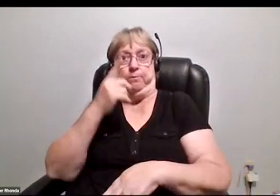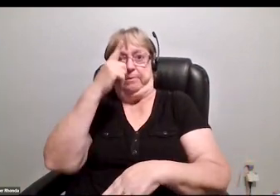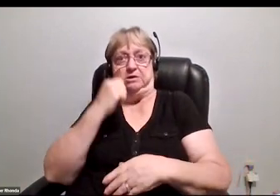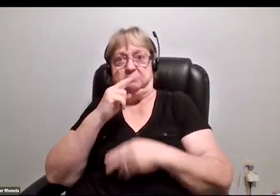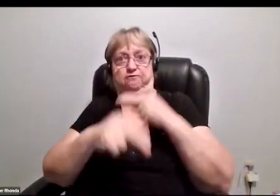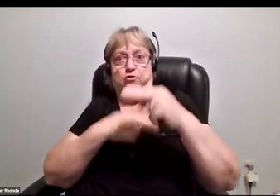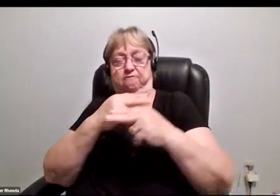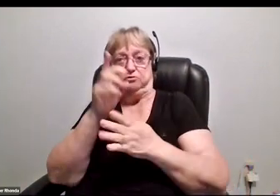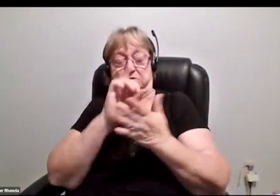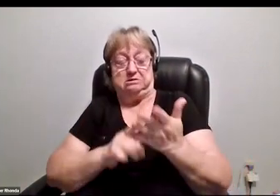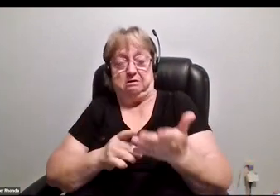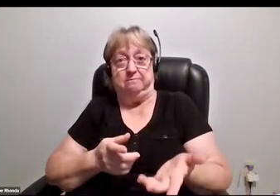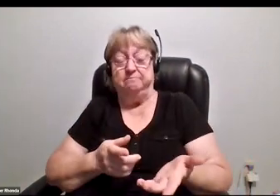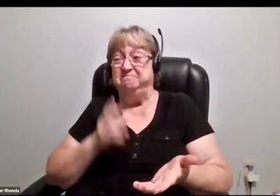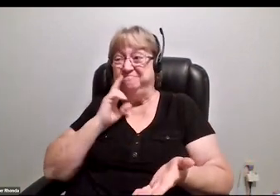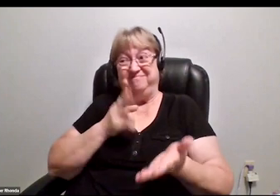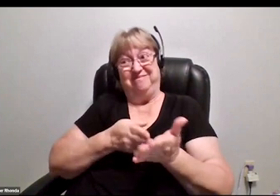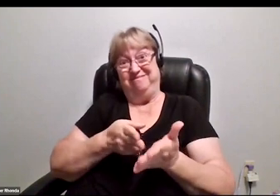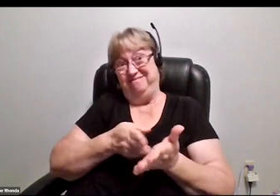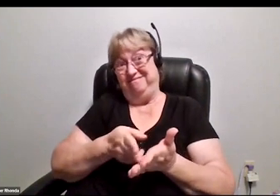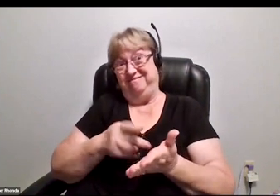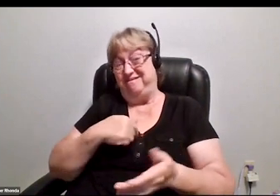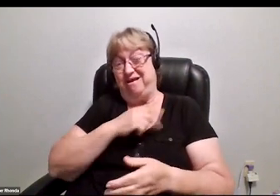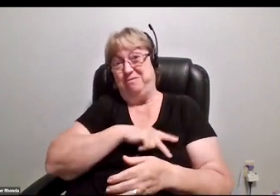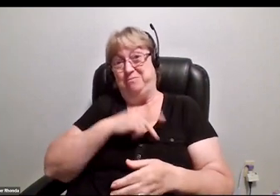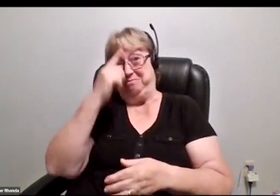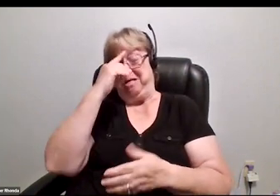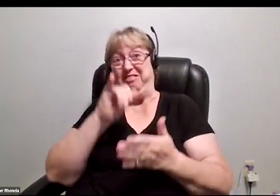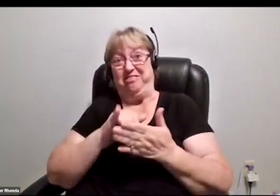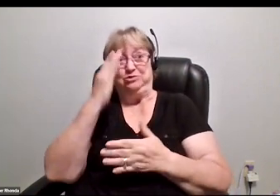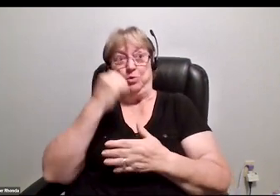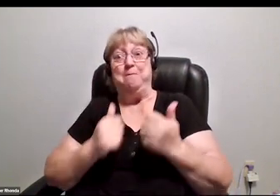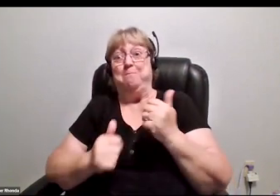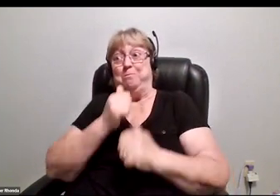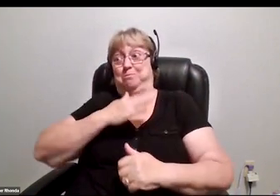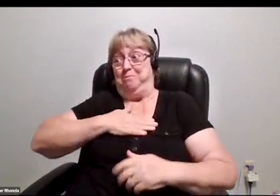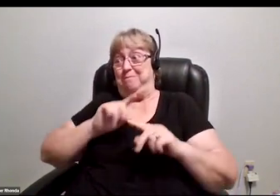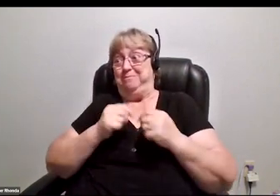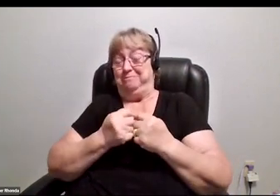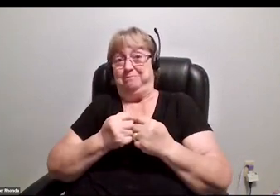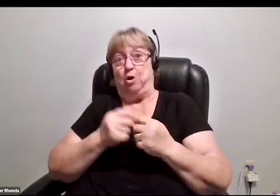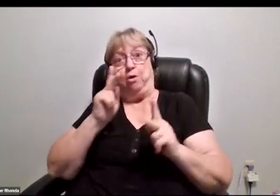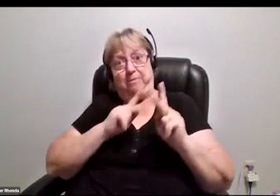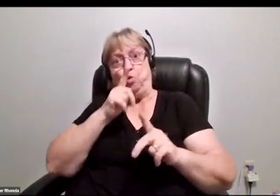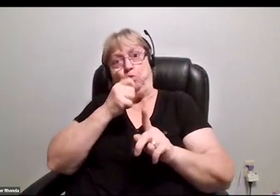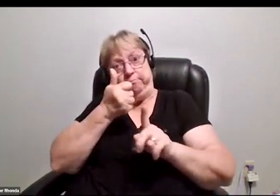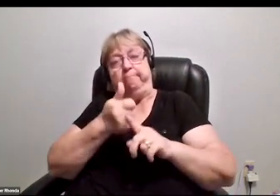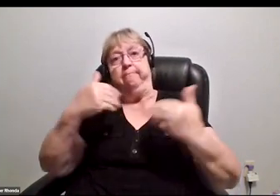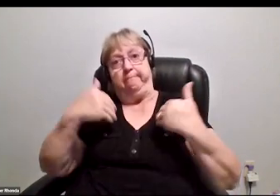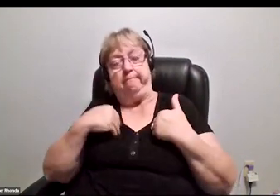Honestly, I personally think this is why most of my team are people with disabilities. Because I personally think we need folks